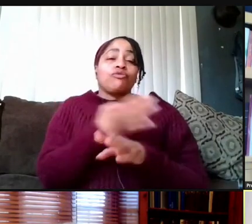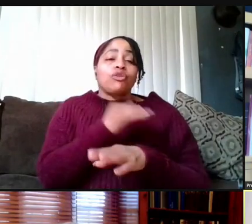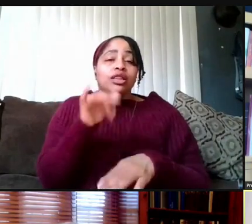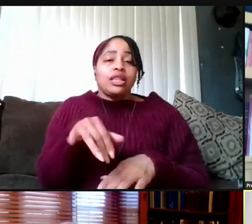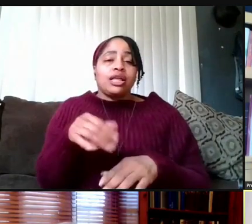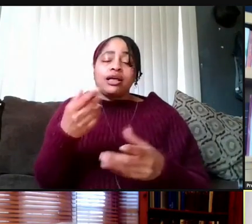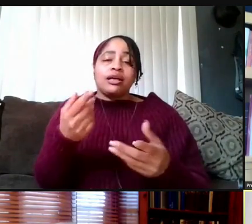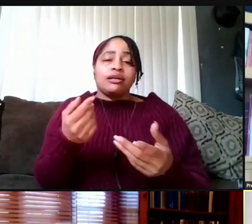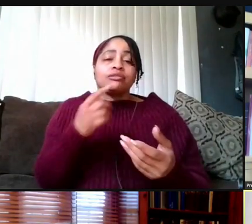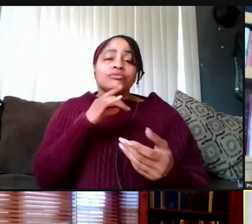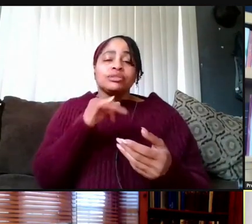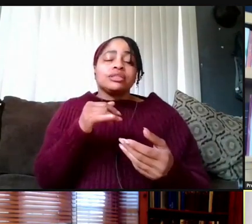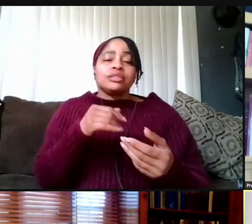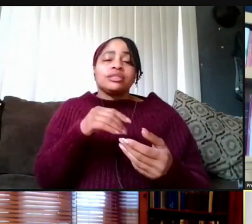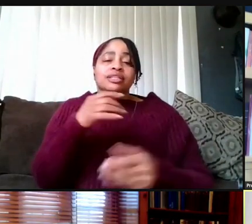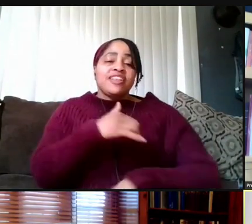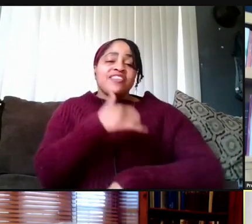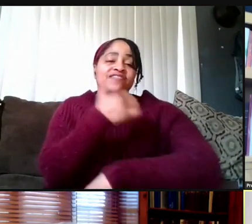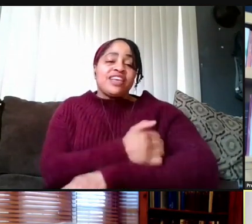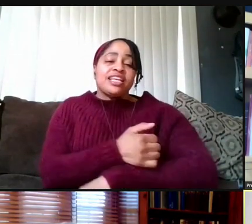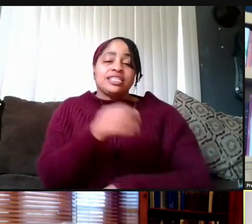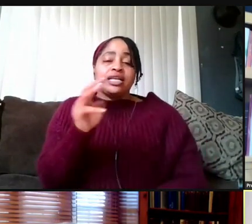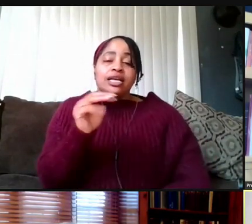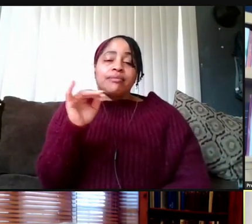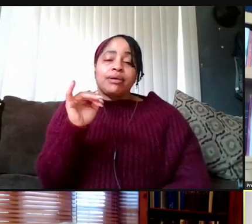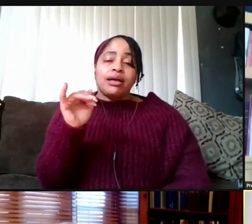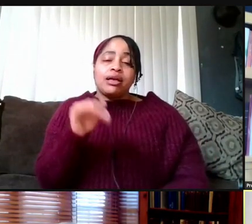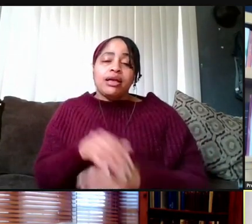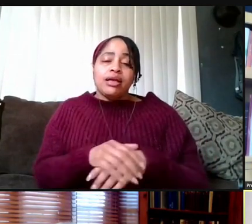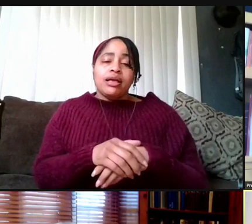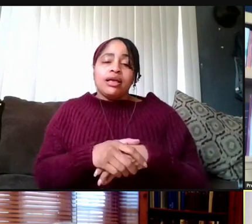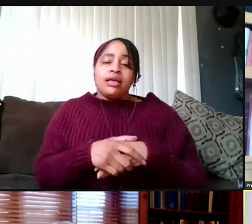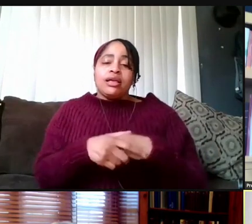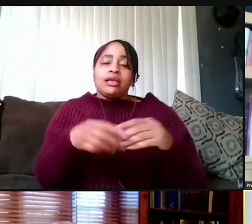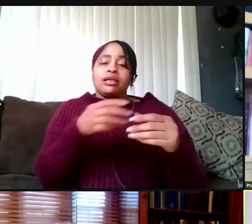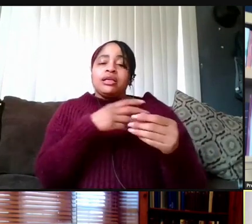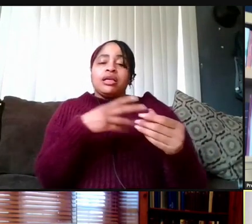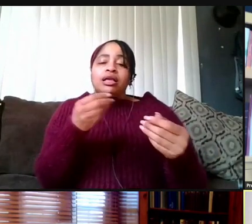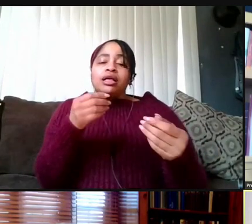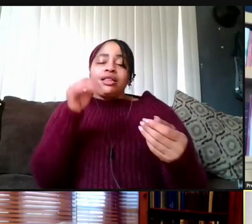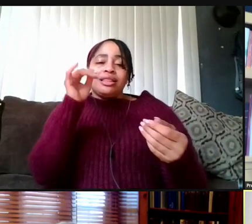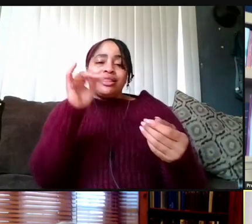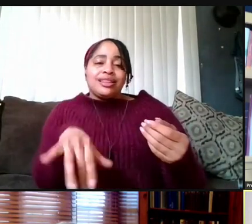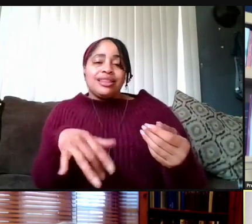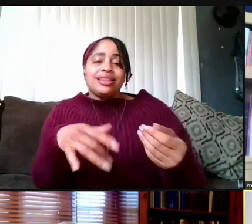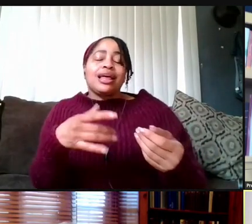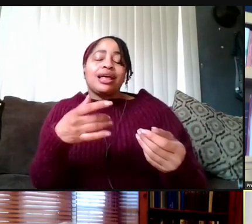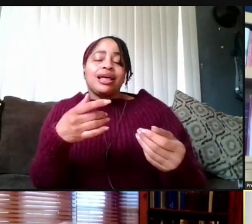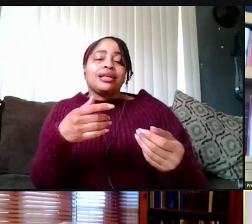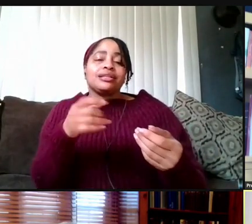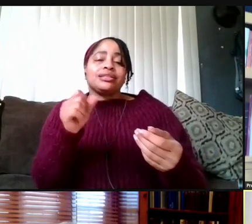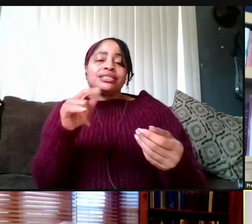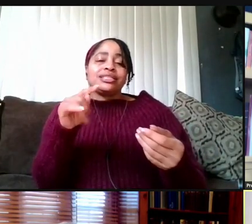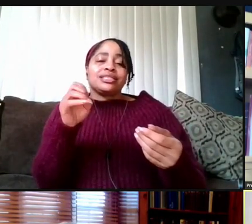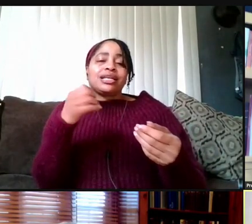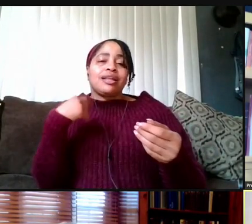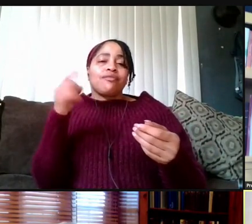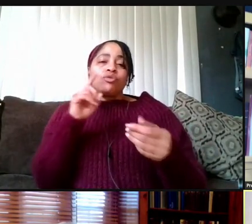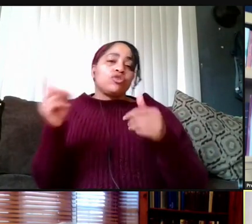is called Vaccine MI, Vaccine Michigan. And that site tends to have where first doses are available.